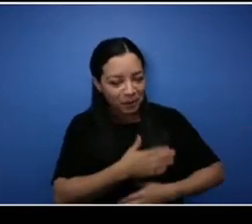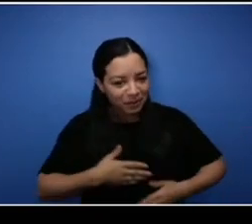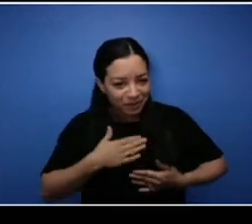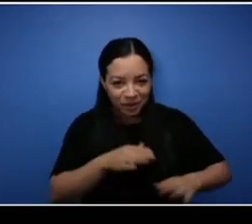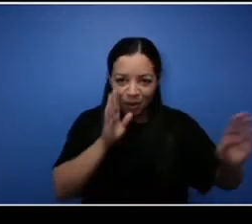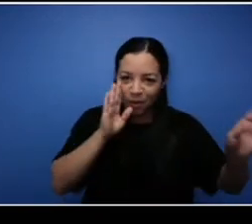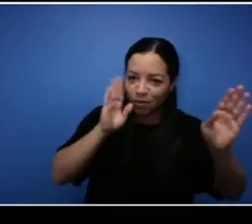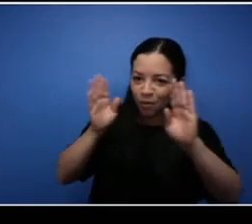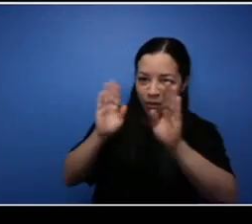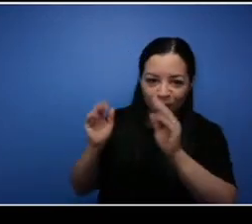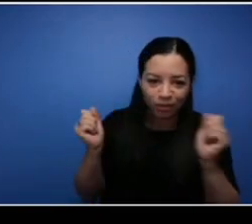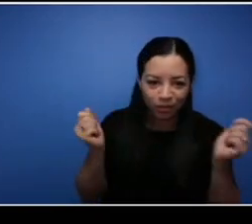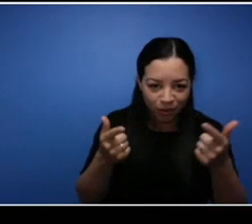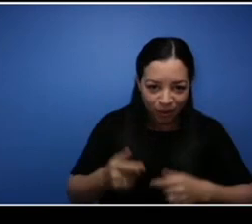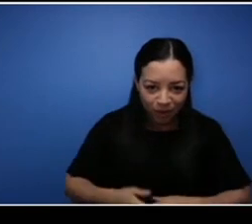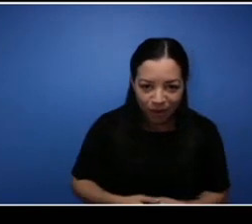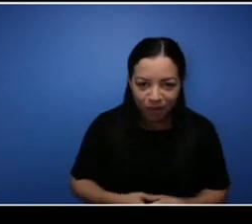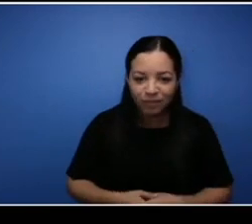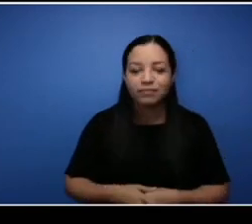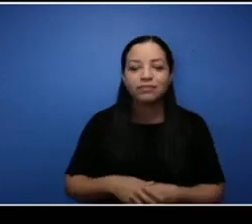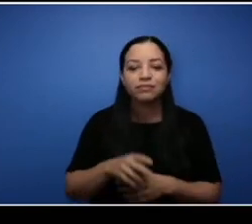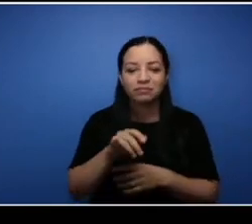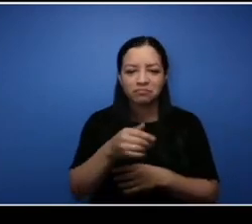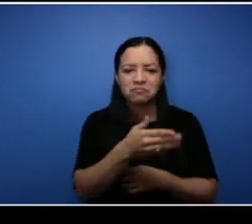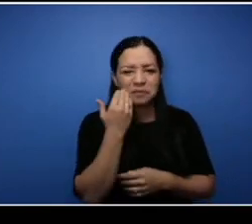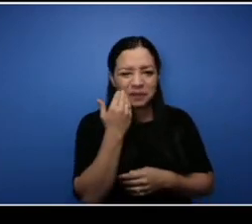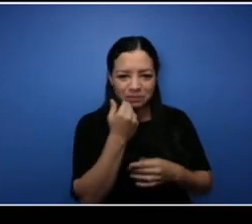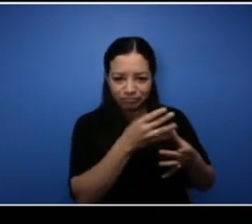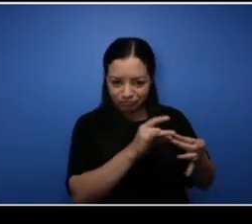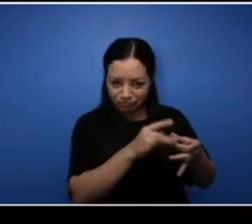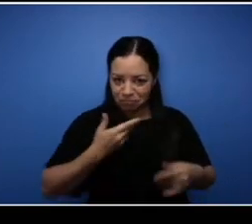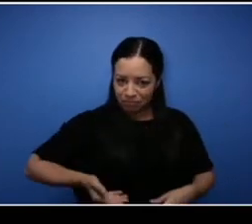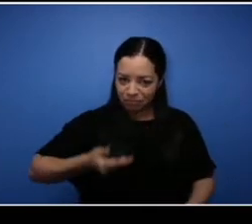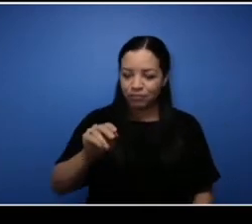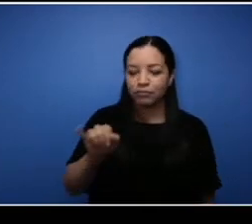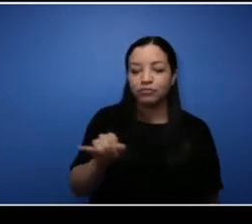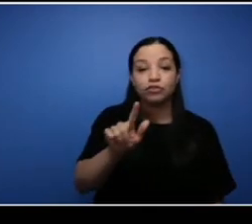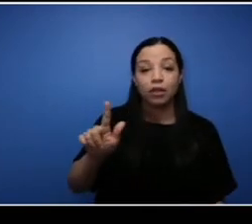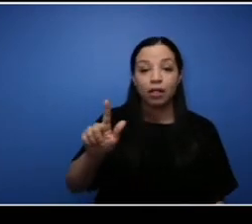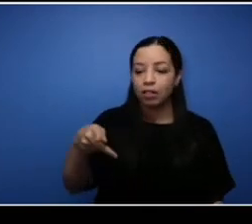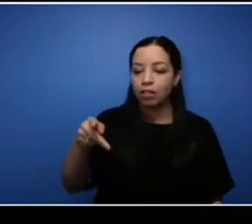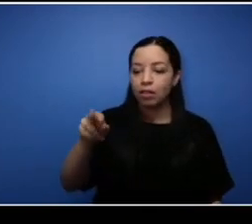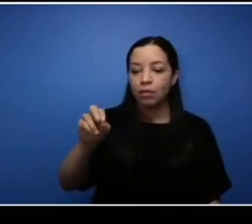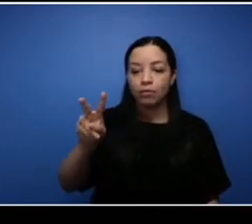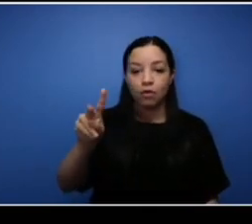it and hello to everybody. So as Ty mentioned my name is Jill Provo and on behalf of Nova